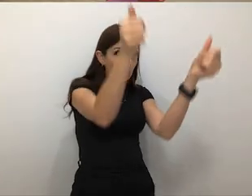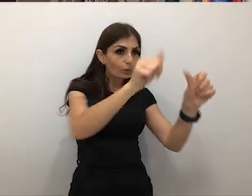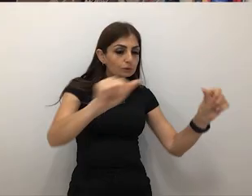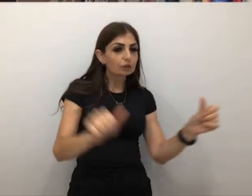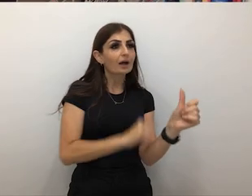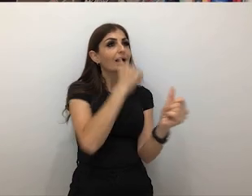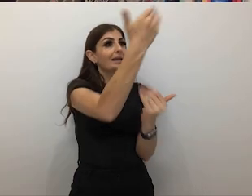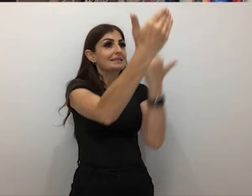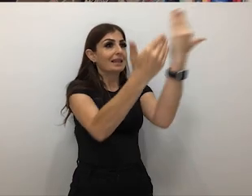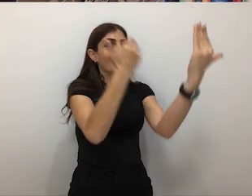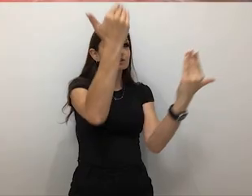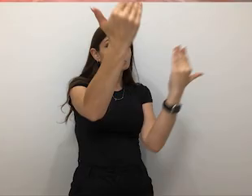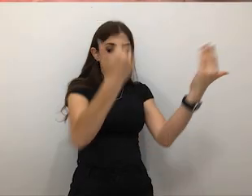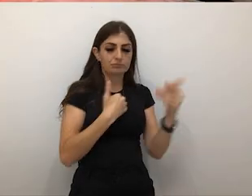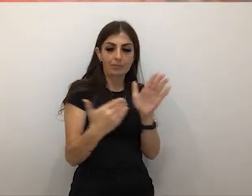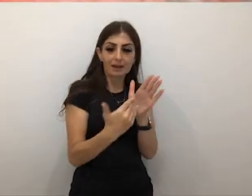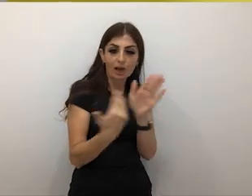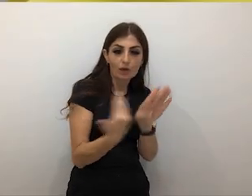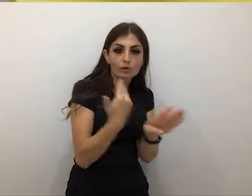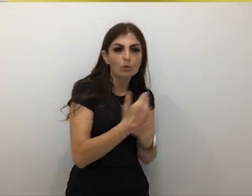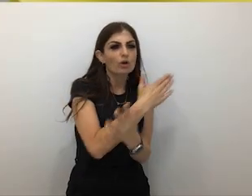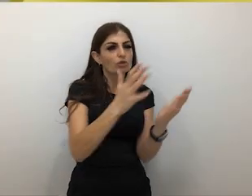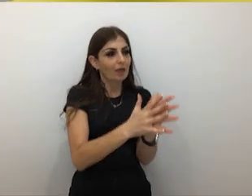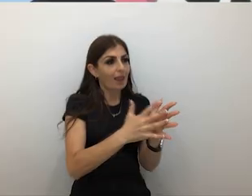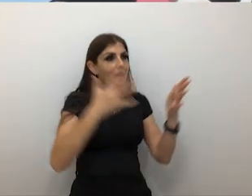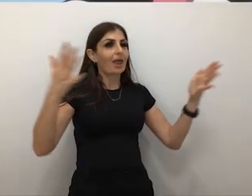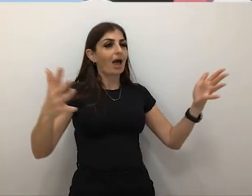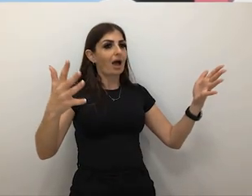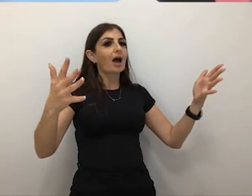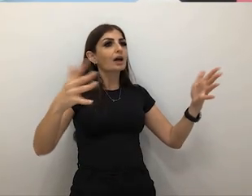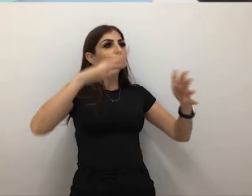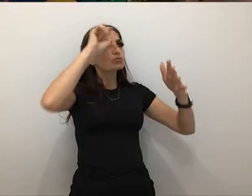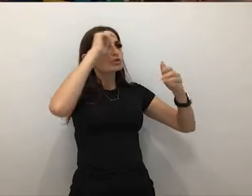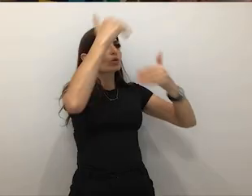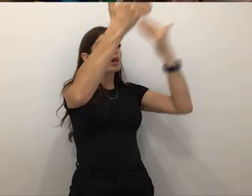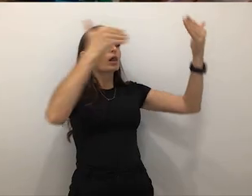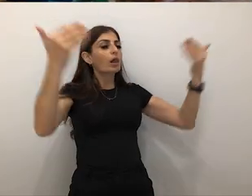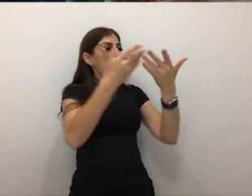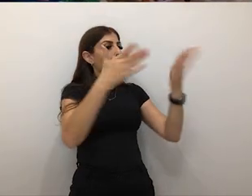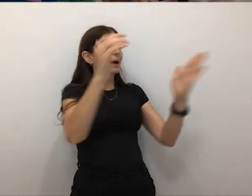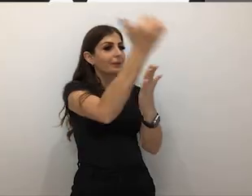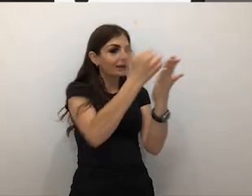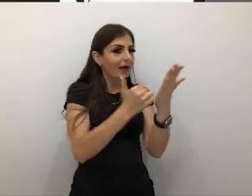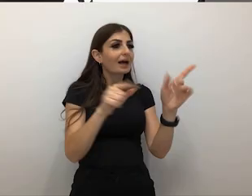My current work is across kind of large scale mural and public artwork, as well as digital and interactive installations,